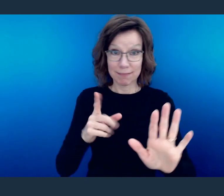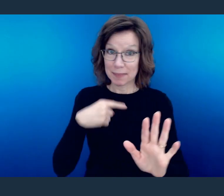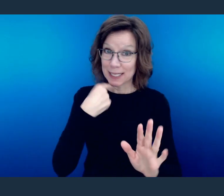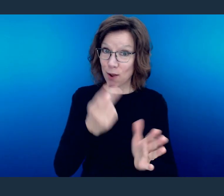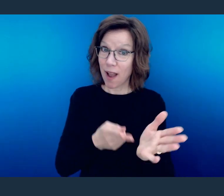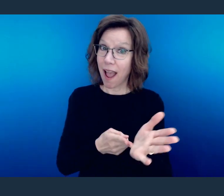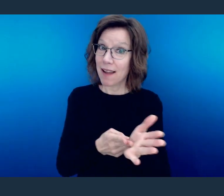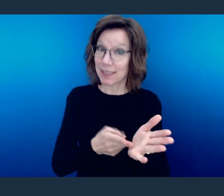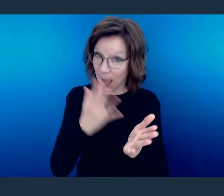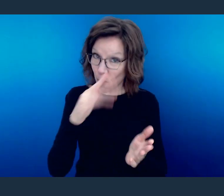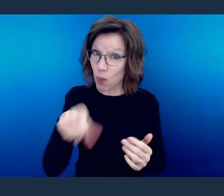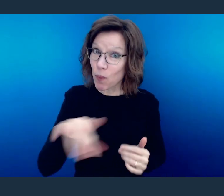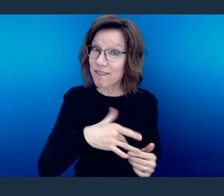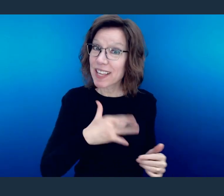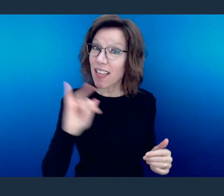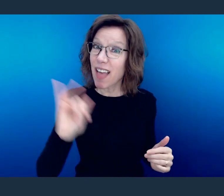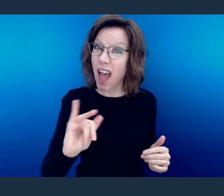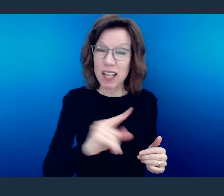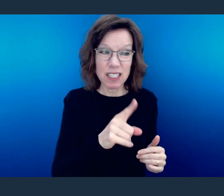I can say it because I know you all are feeling it.